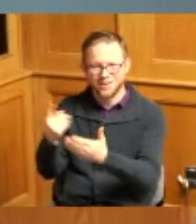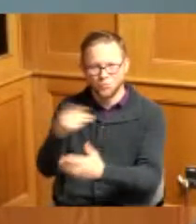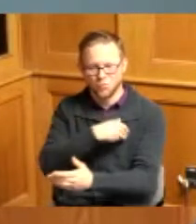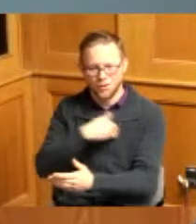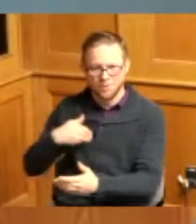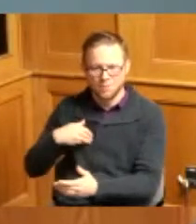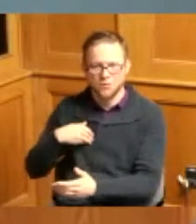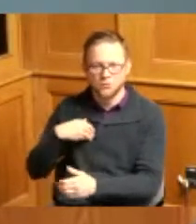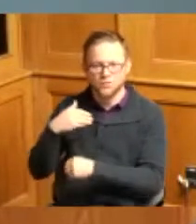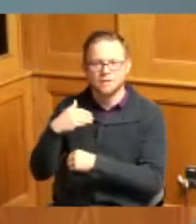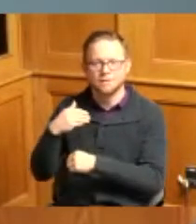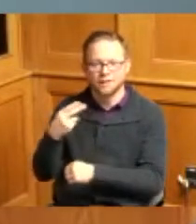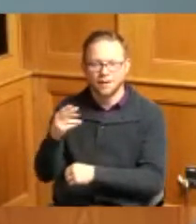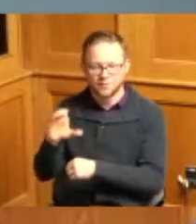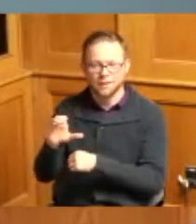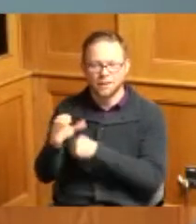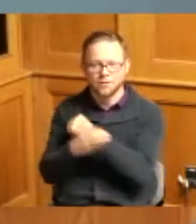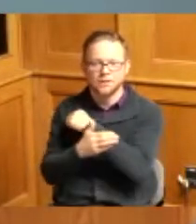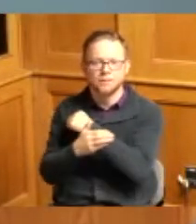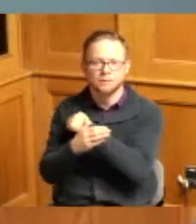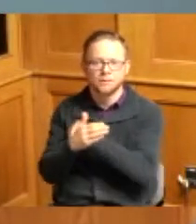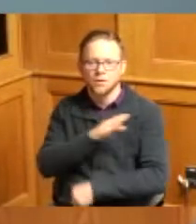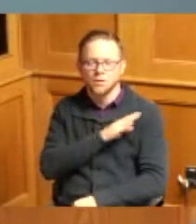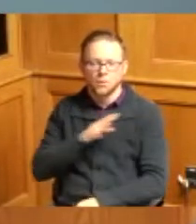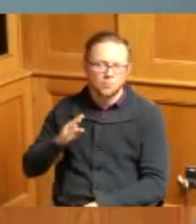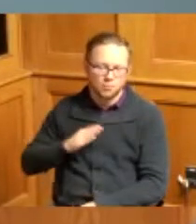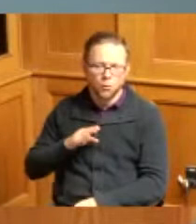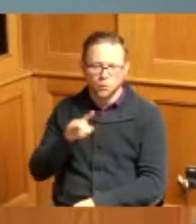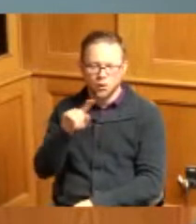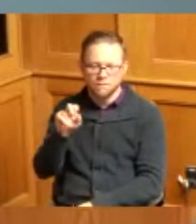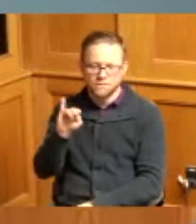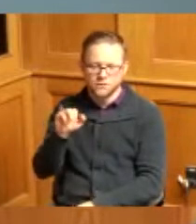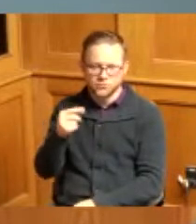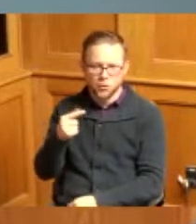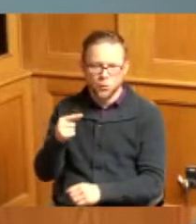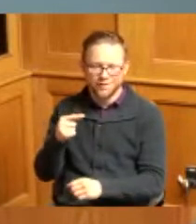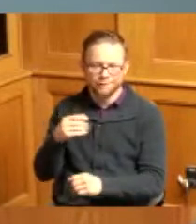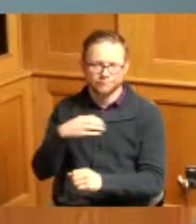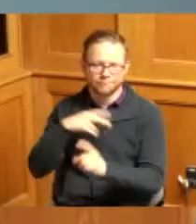Board of zoning appeals I'd like to make a motion to adopt by league one